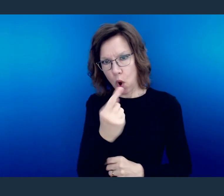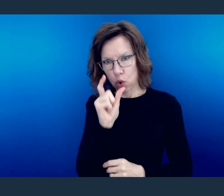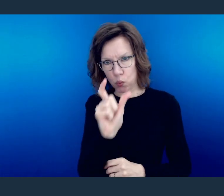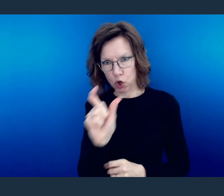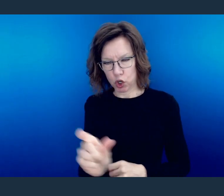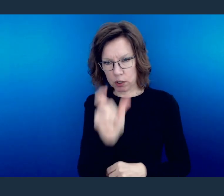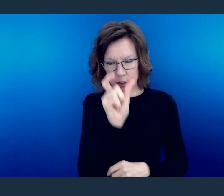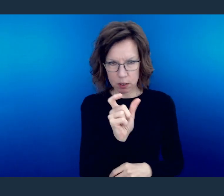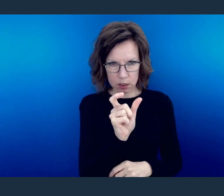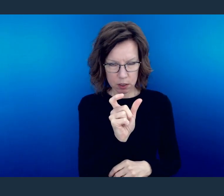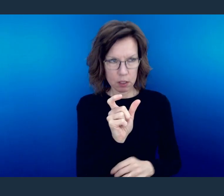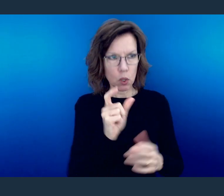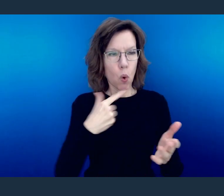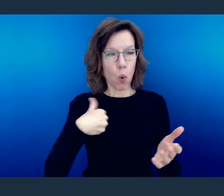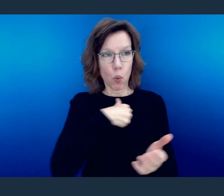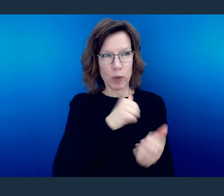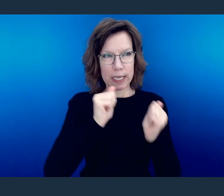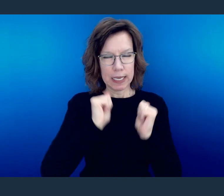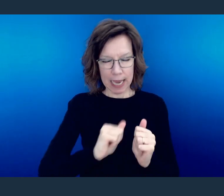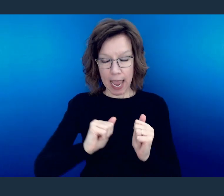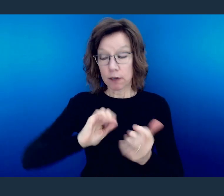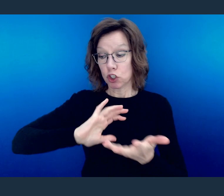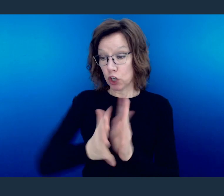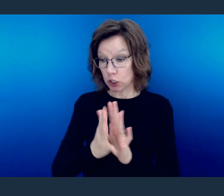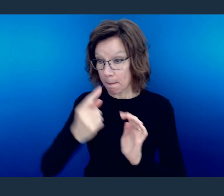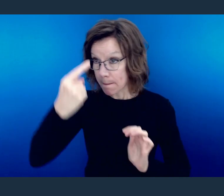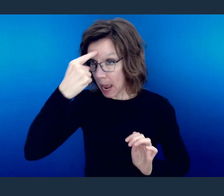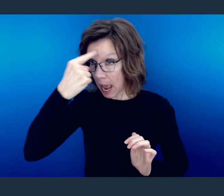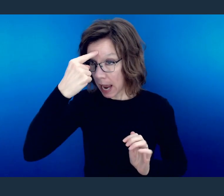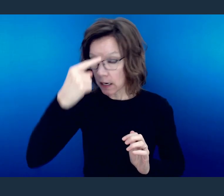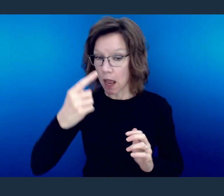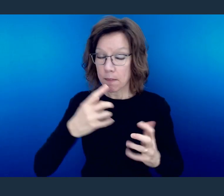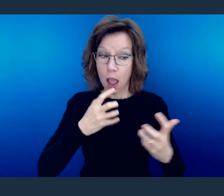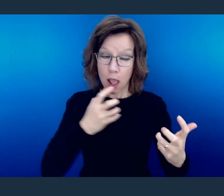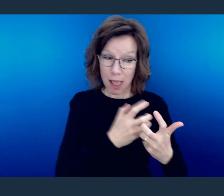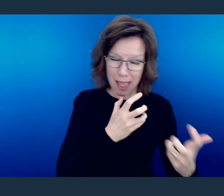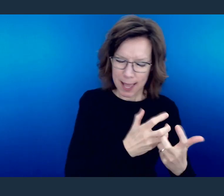And what he's saying is, when your mind is renewed, when you stop thinking like you used